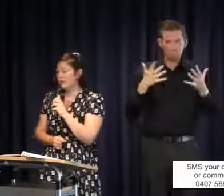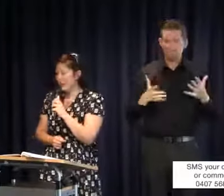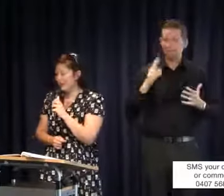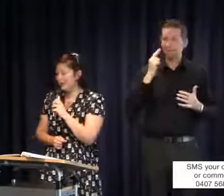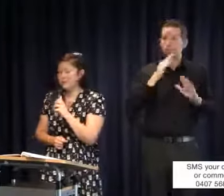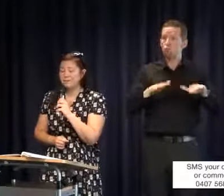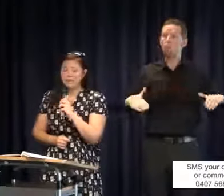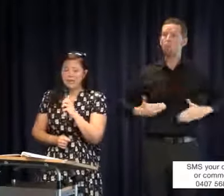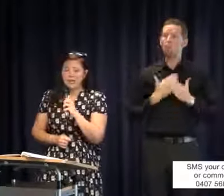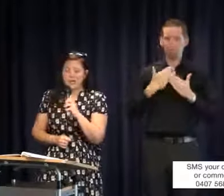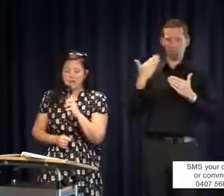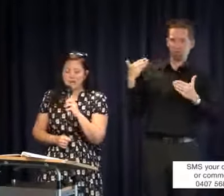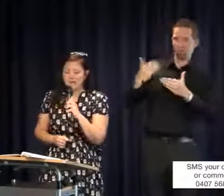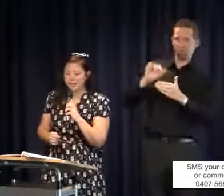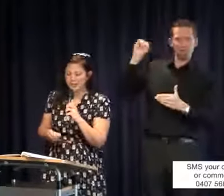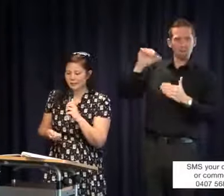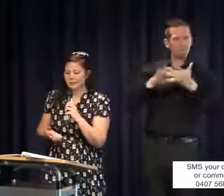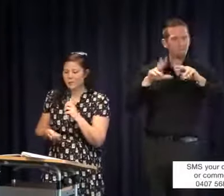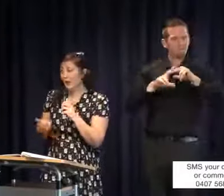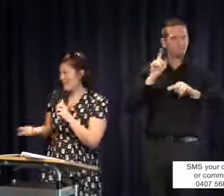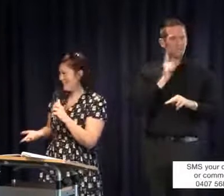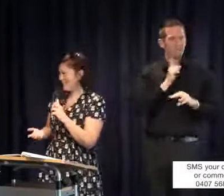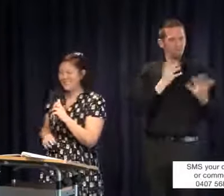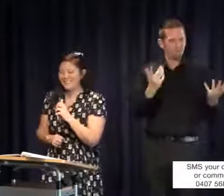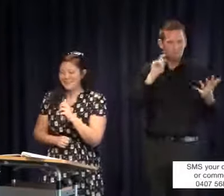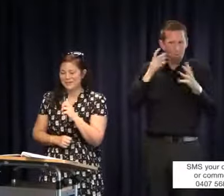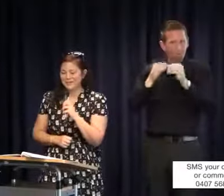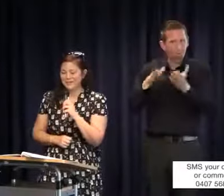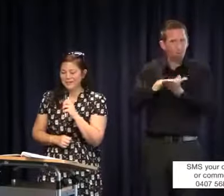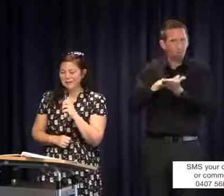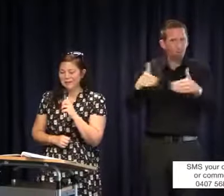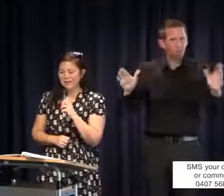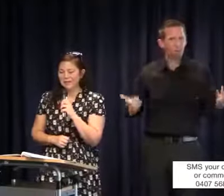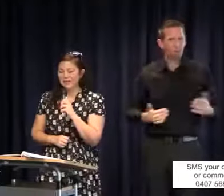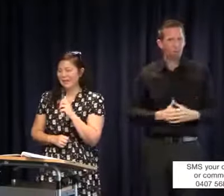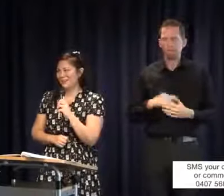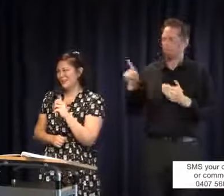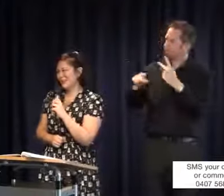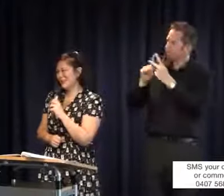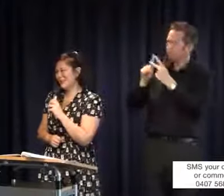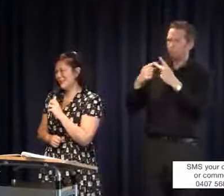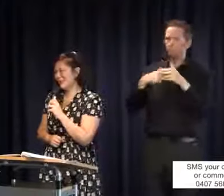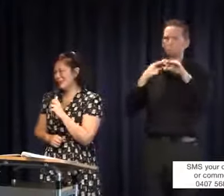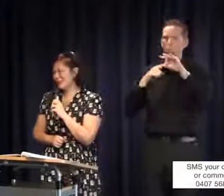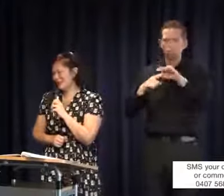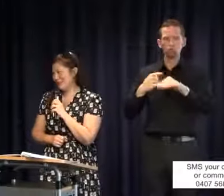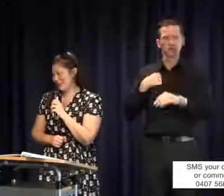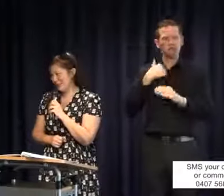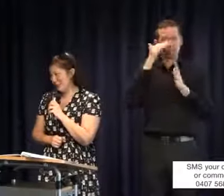families. My second question is: In my encounters when my daughter went to a mainstream school